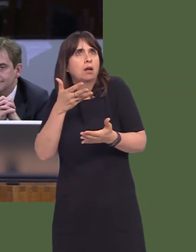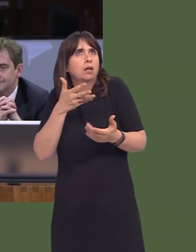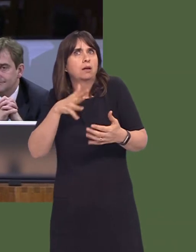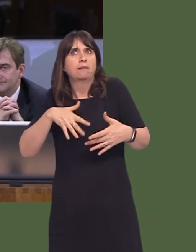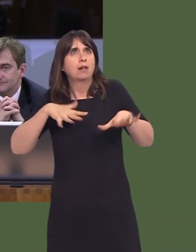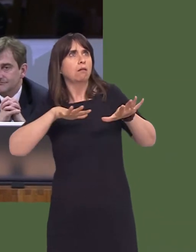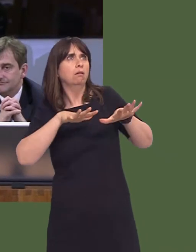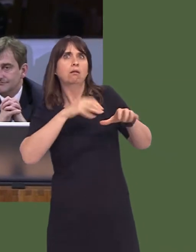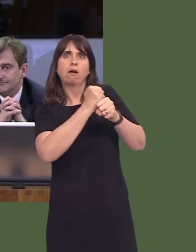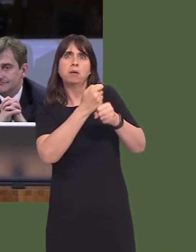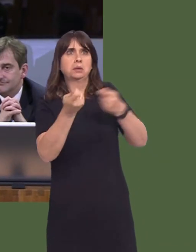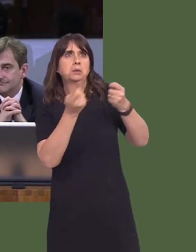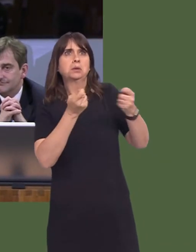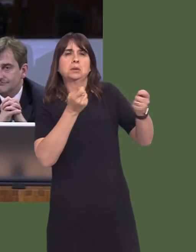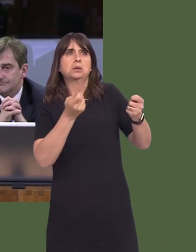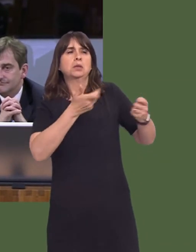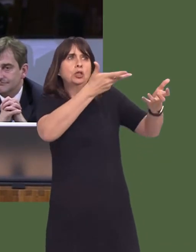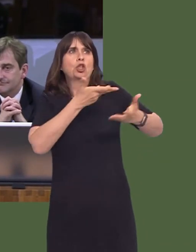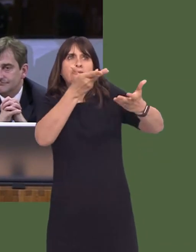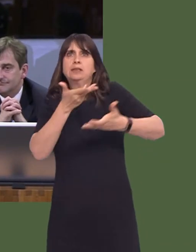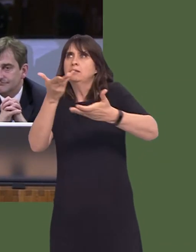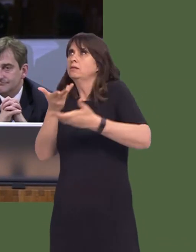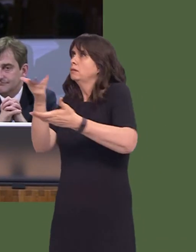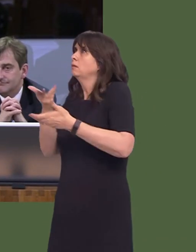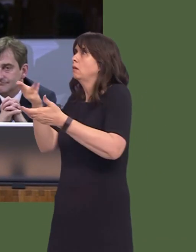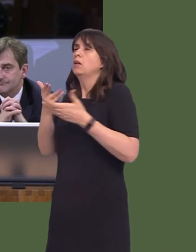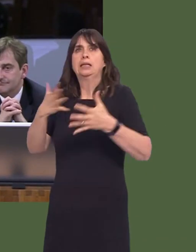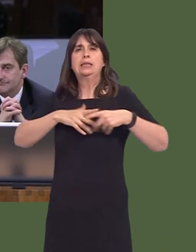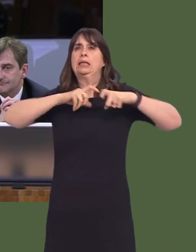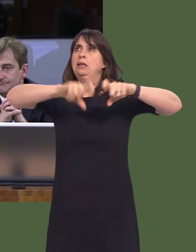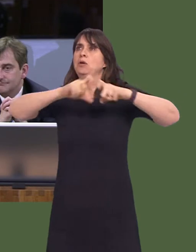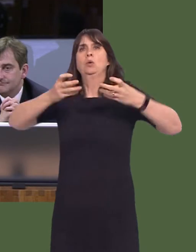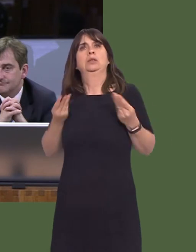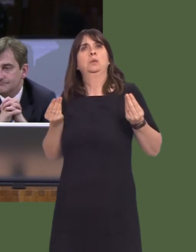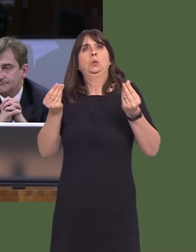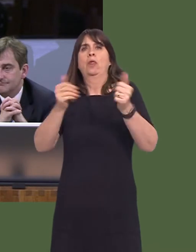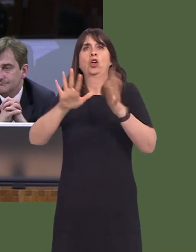raft of public services, and ultimately those public services are obviously the crown jewel